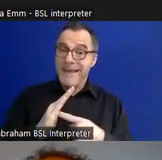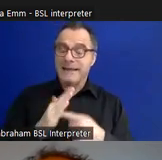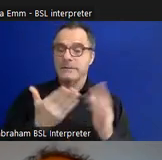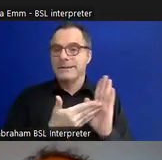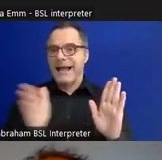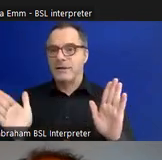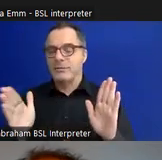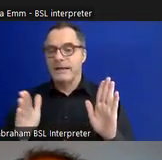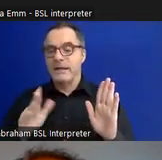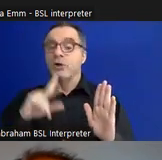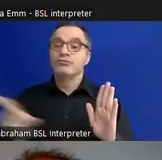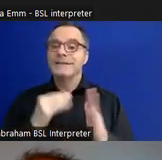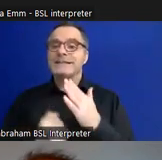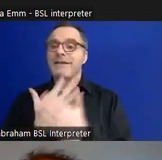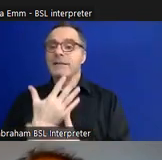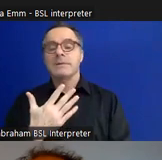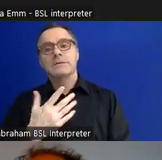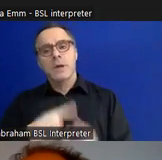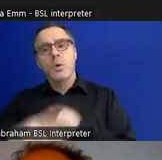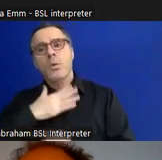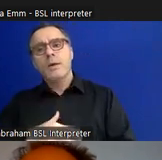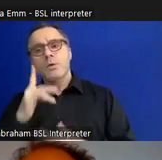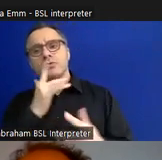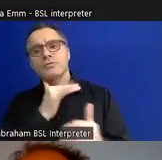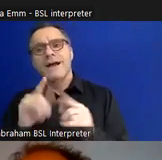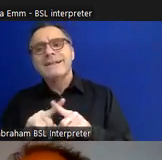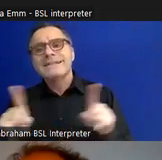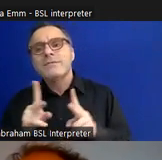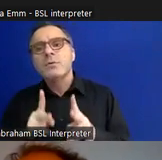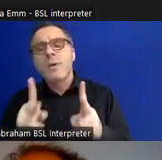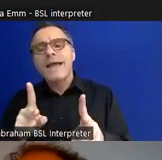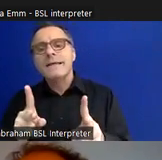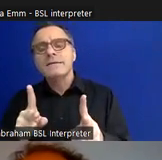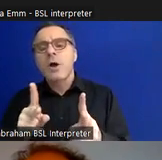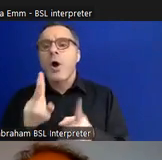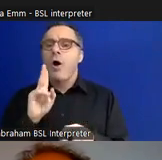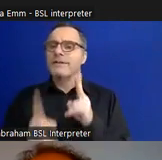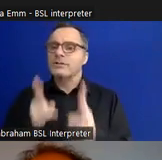we wanted to trial different ways of making interpretation more accessible and for us,